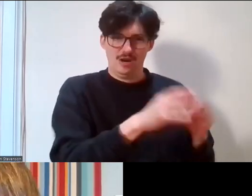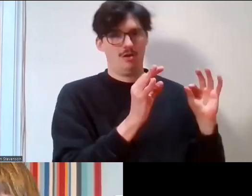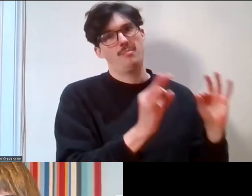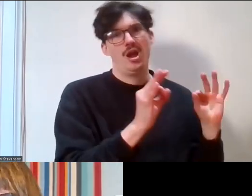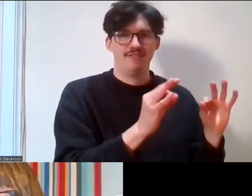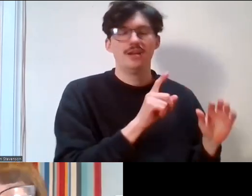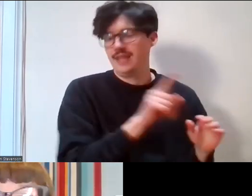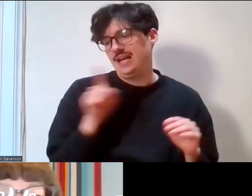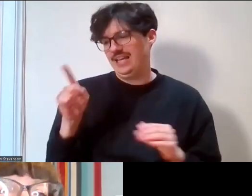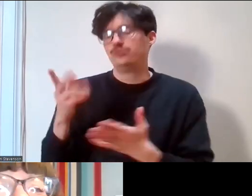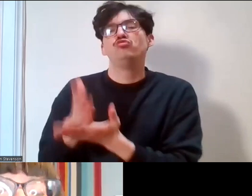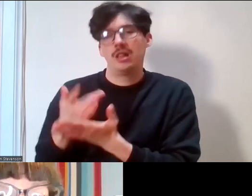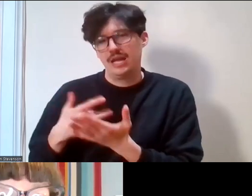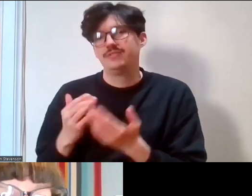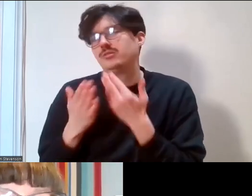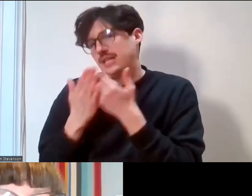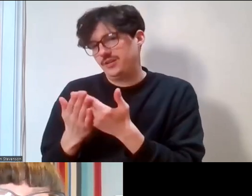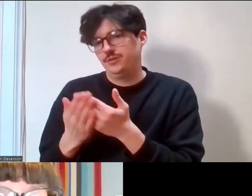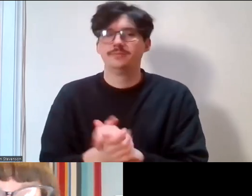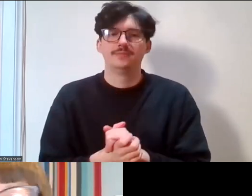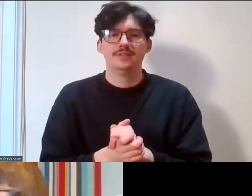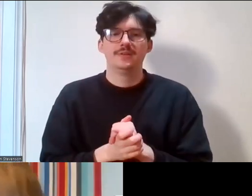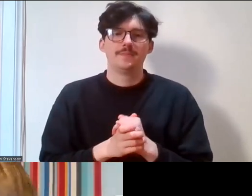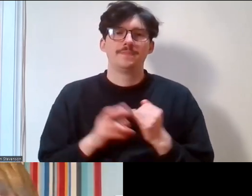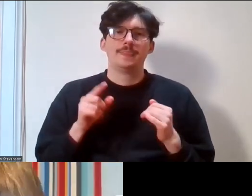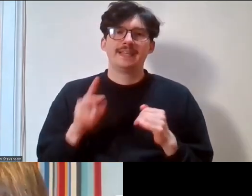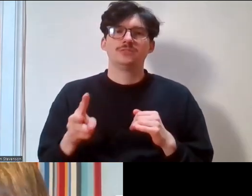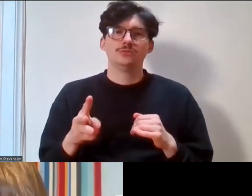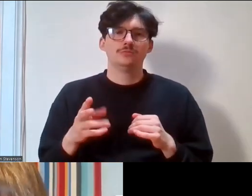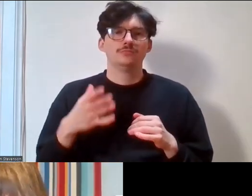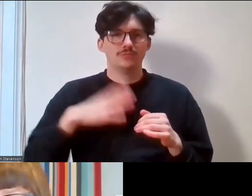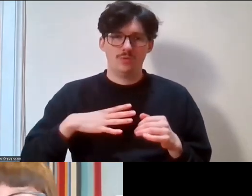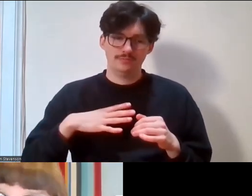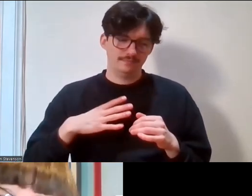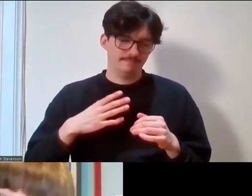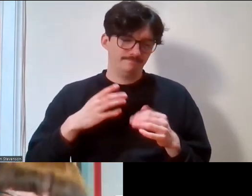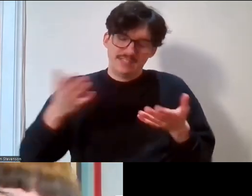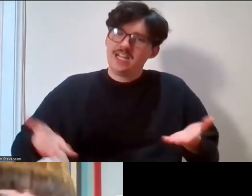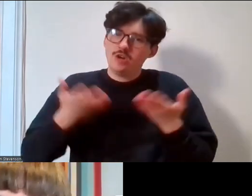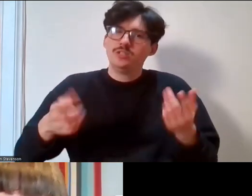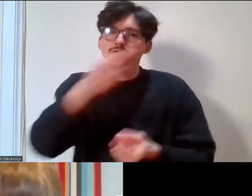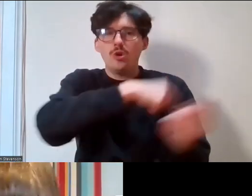So ring fence more time to think, ring fence more time to think with others and that exercise around